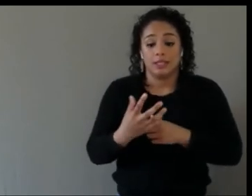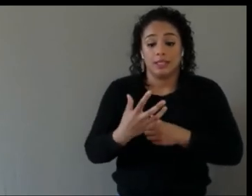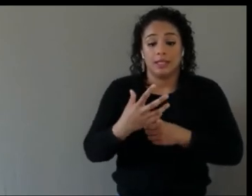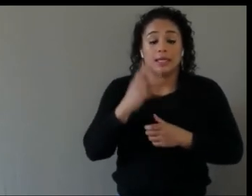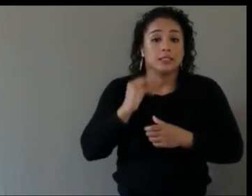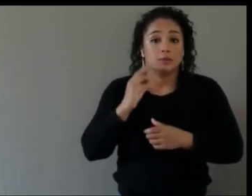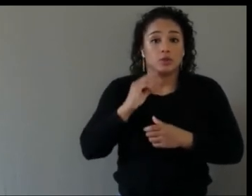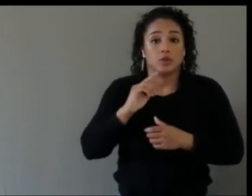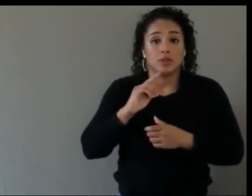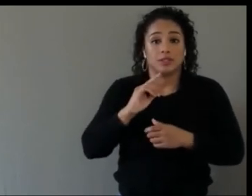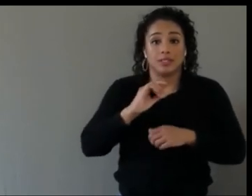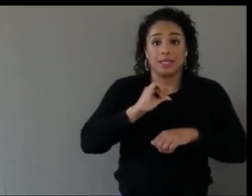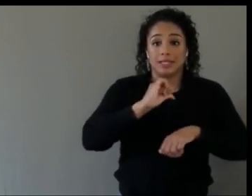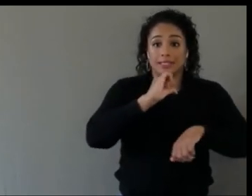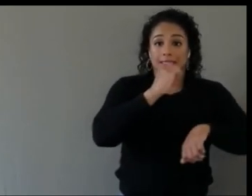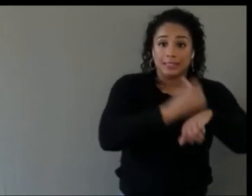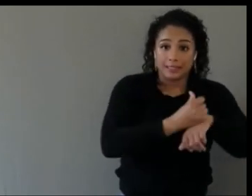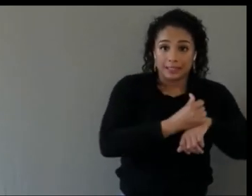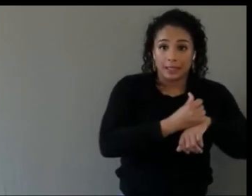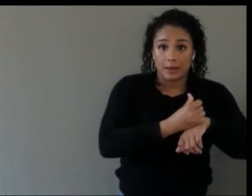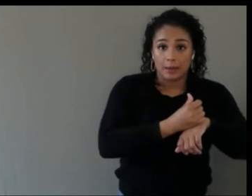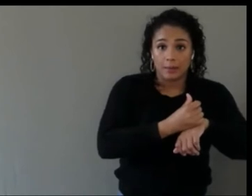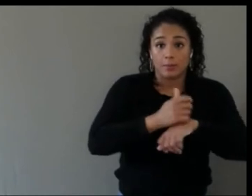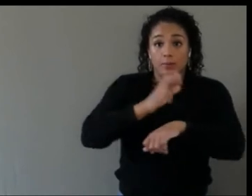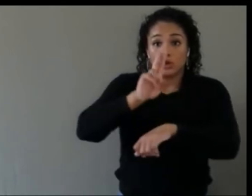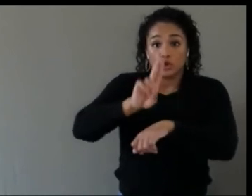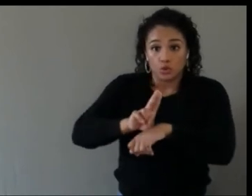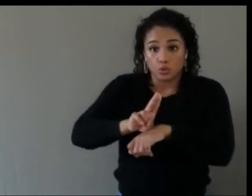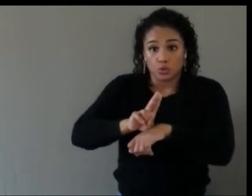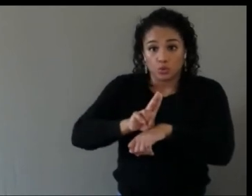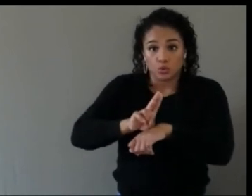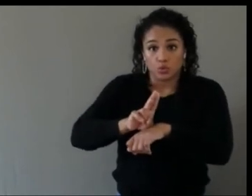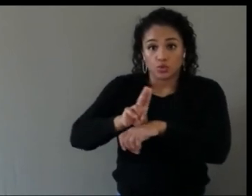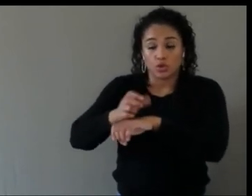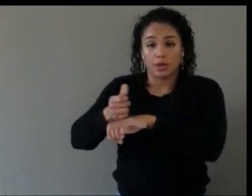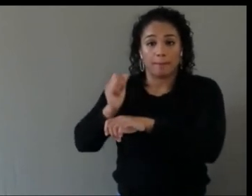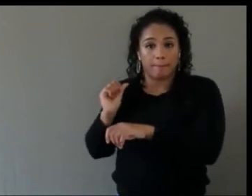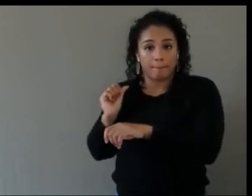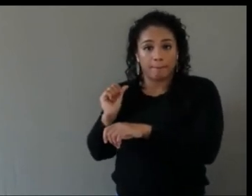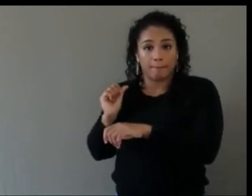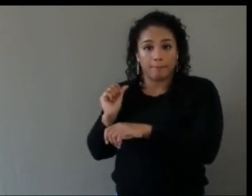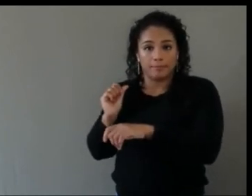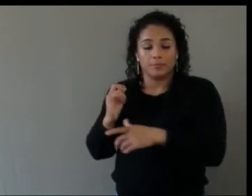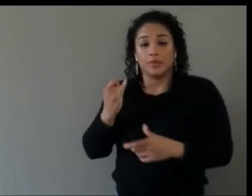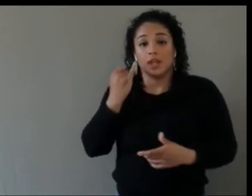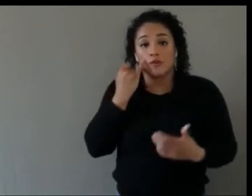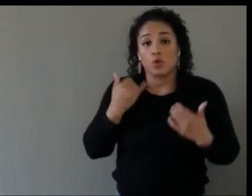and put away because if you have a very accessible content and piece of experience you're trying